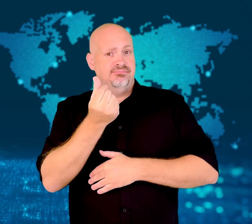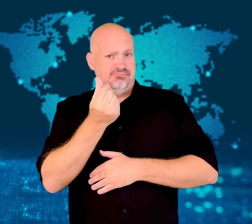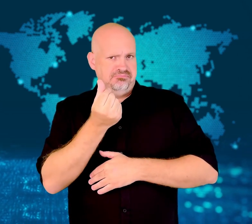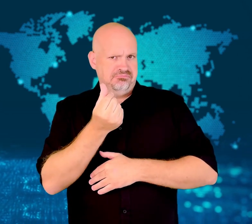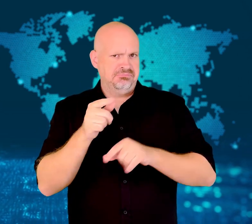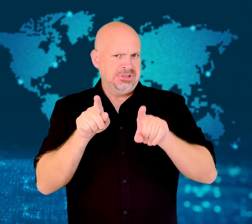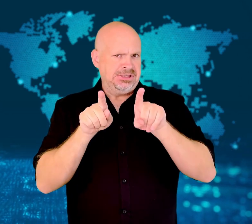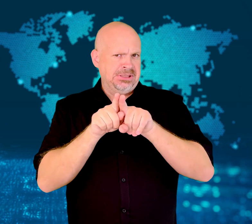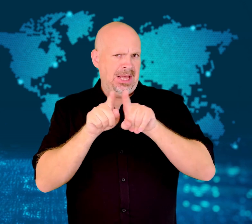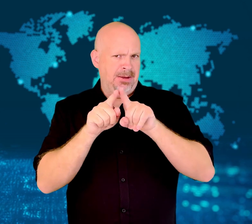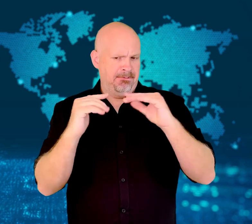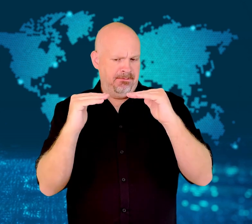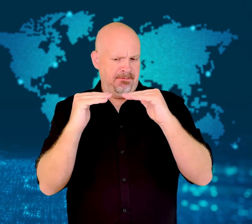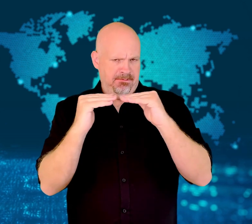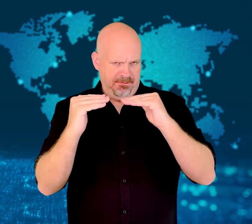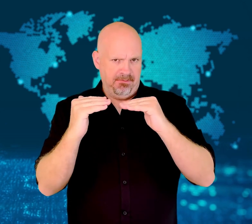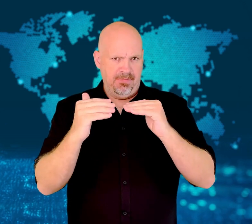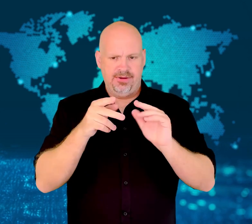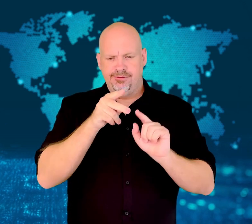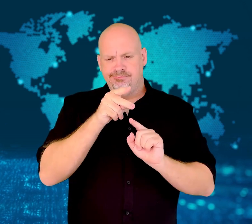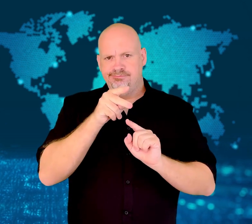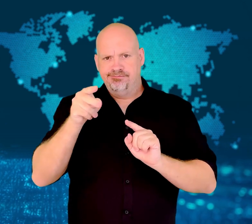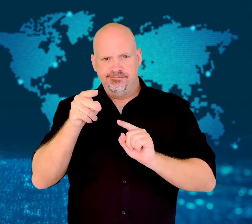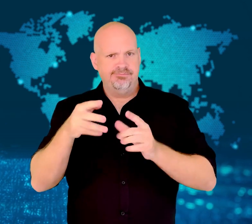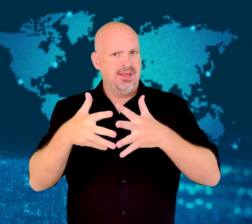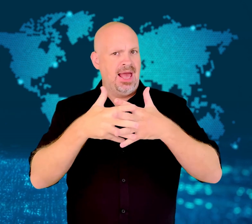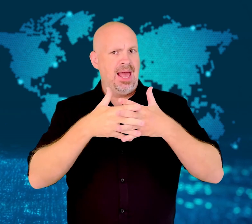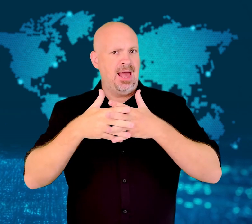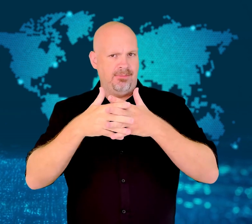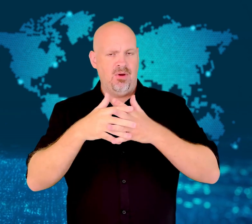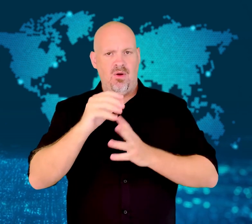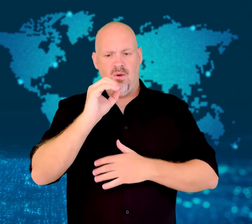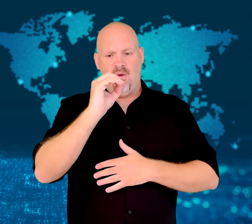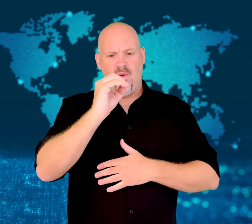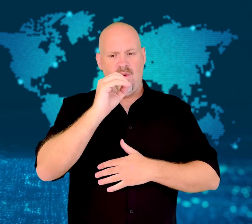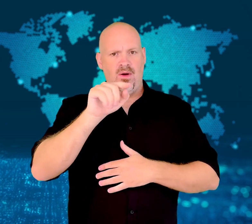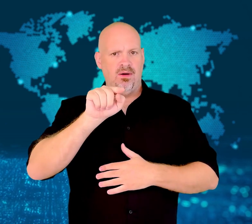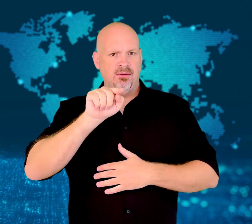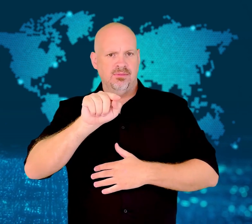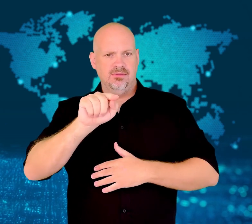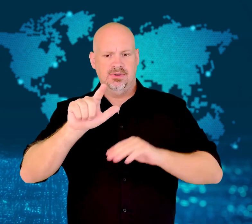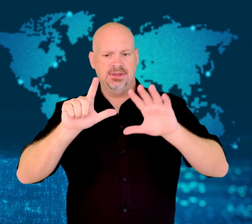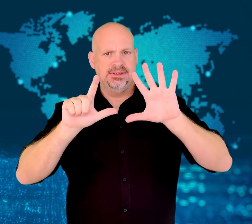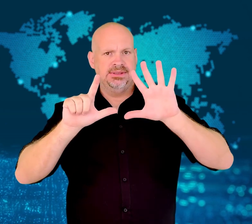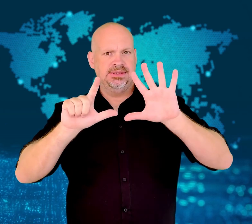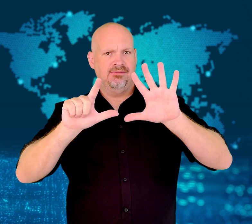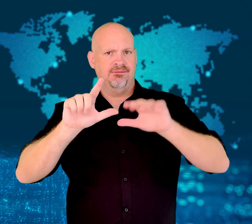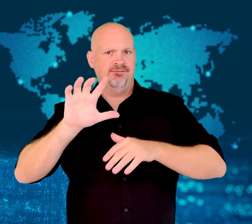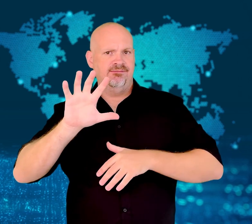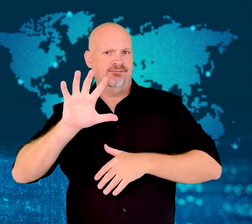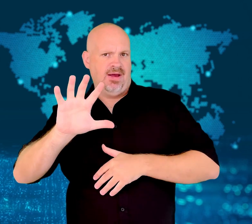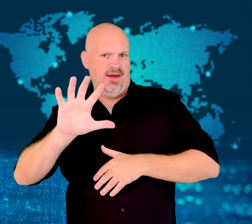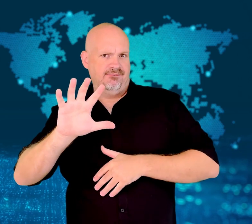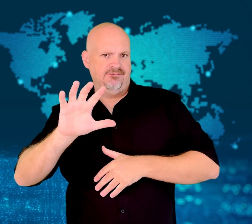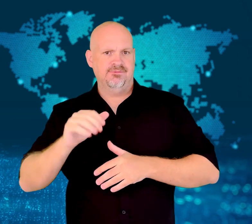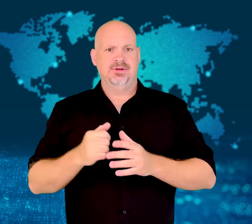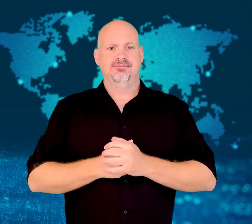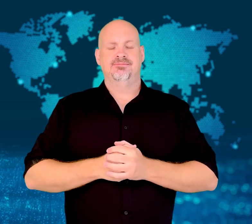The two bills are worth the same amount of money, approximately 0.75 US cents.